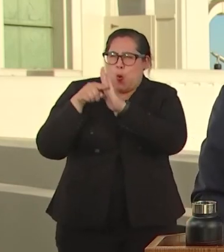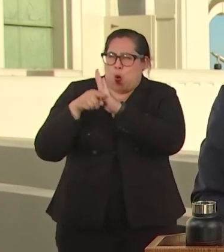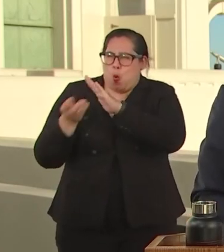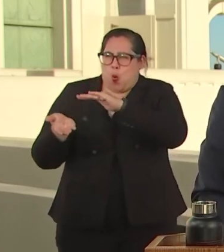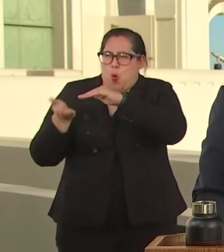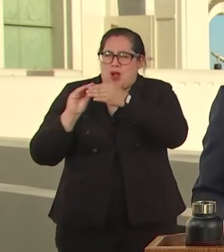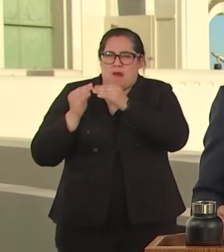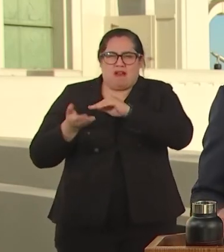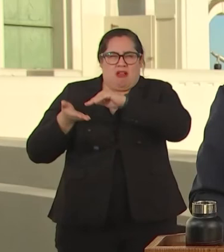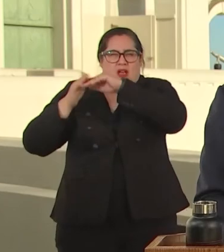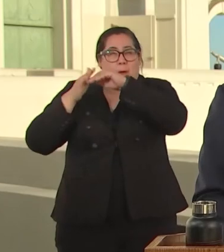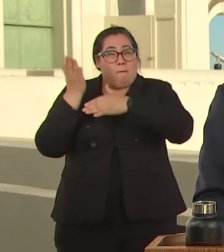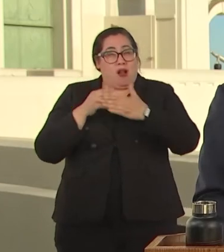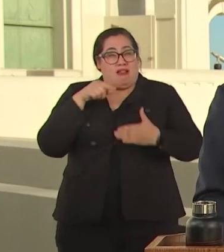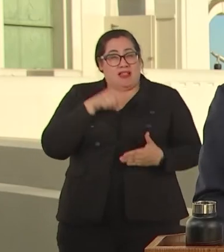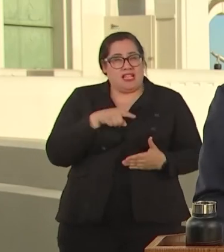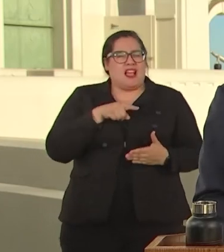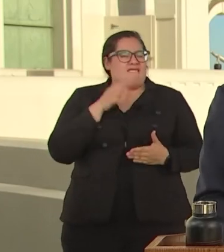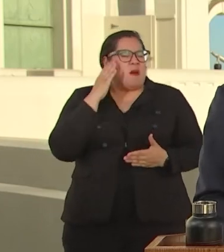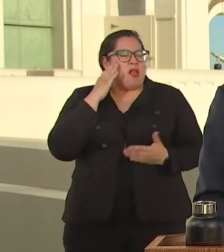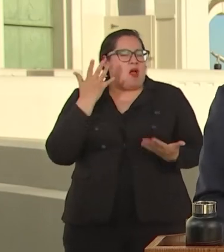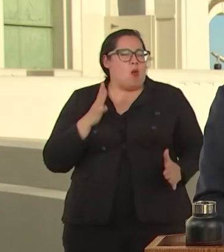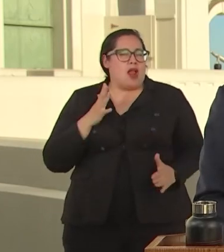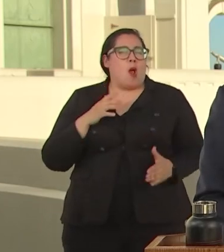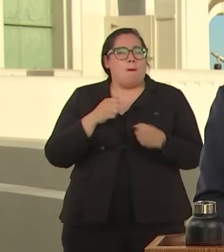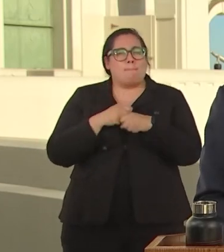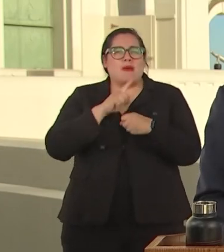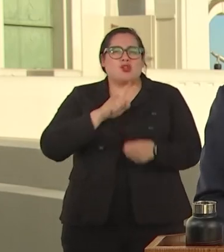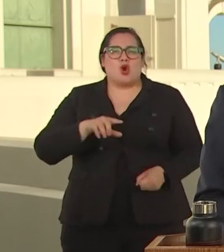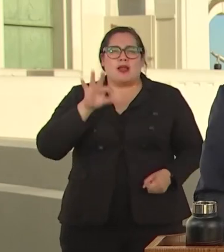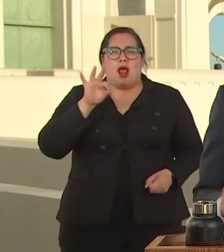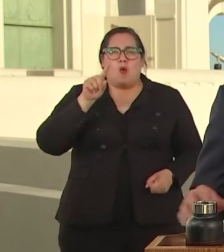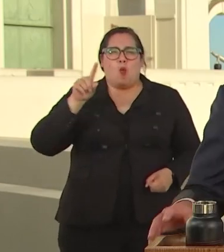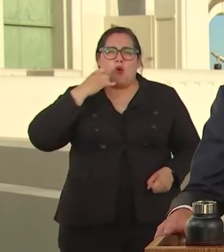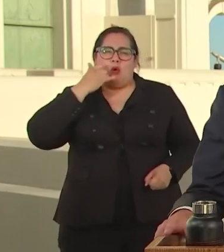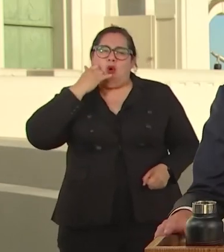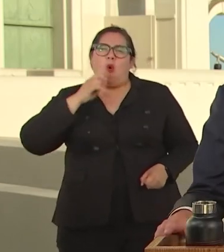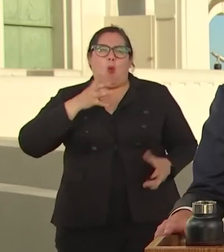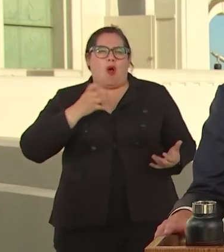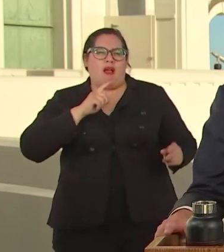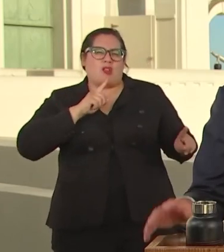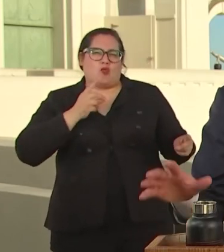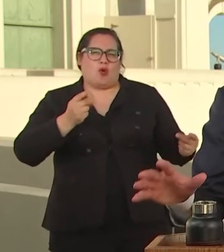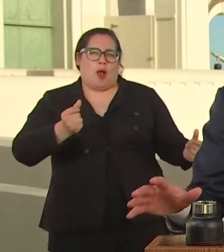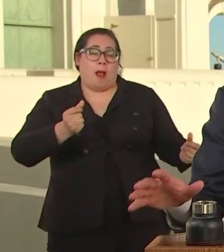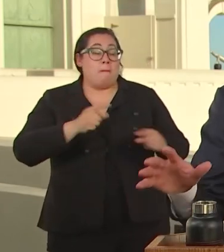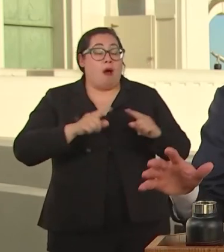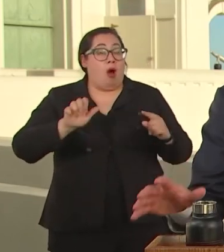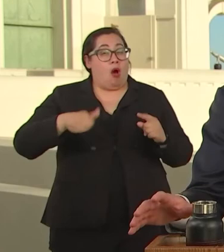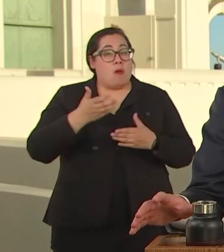ARE ANSWERED RIGHT AWAY. BUT OTHER PARTS MEAN PUSHING THE ENVELOPE, INVESTING IN THE